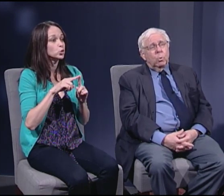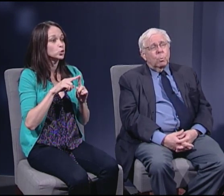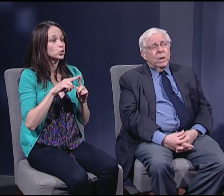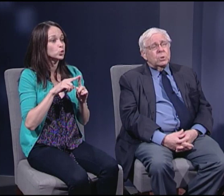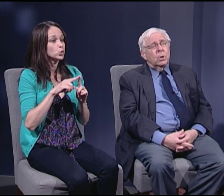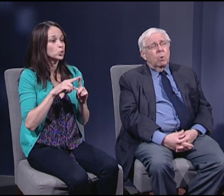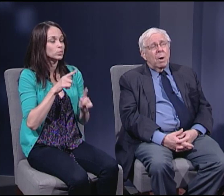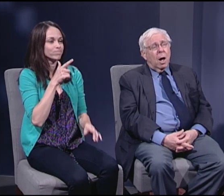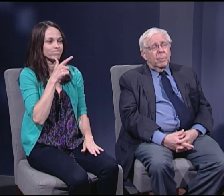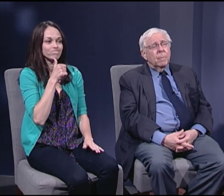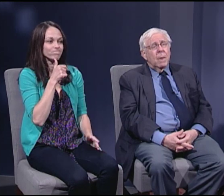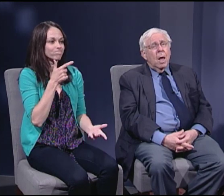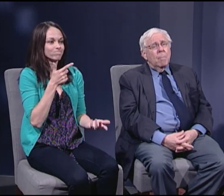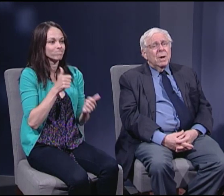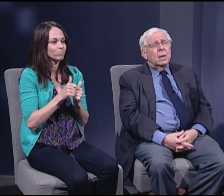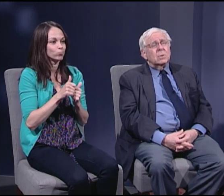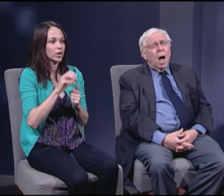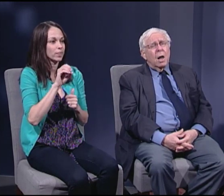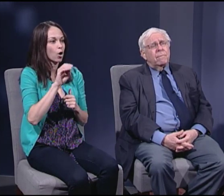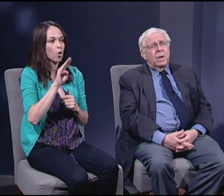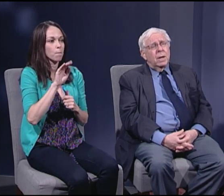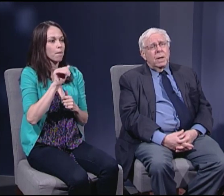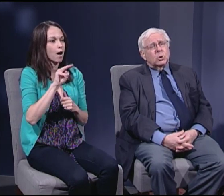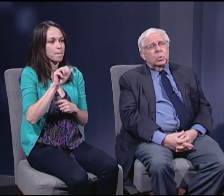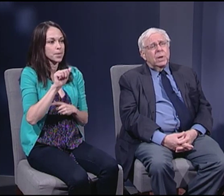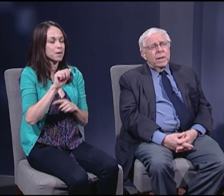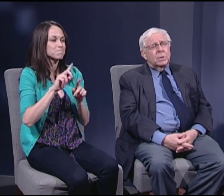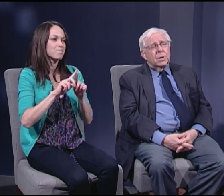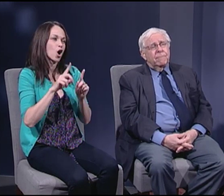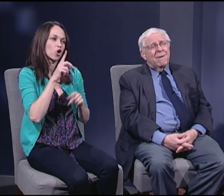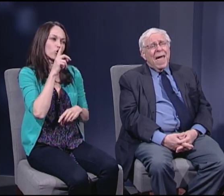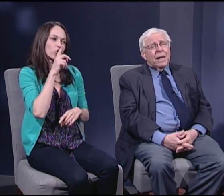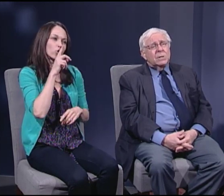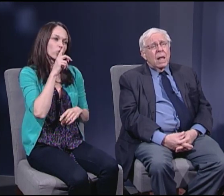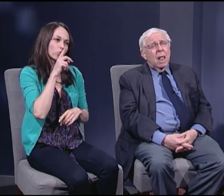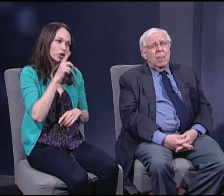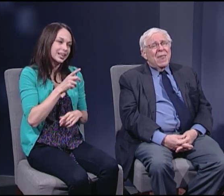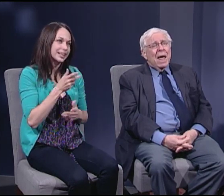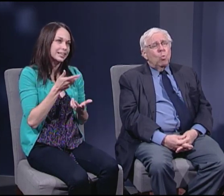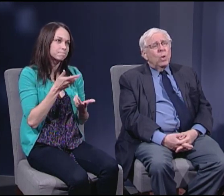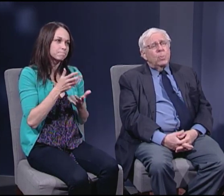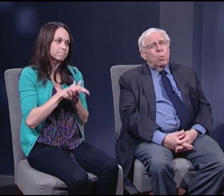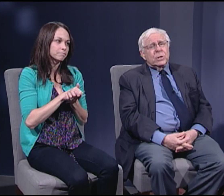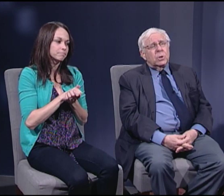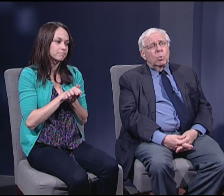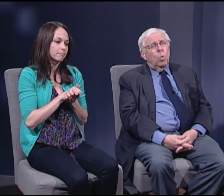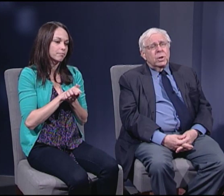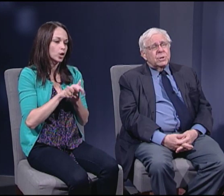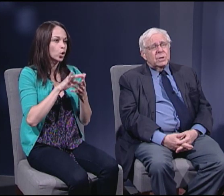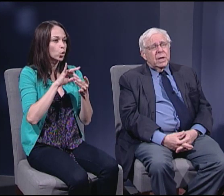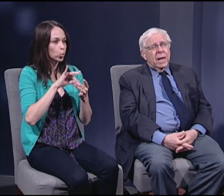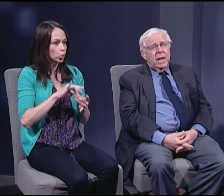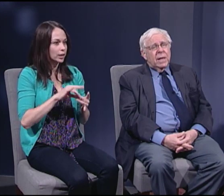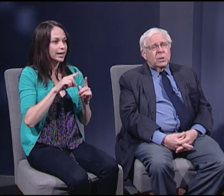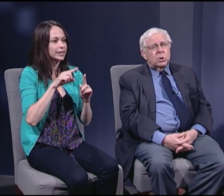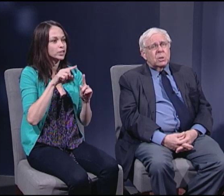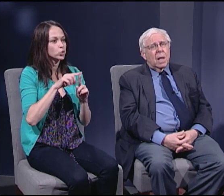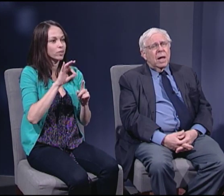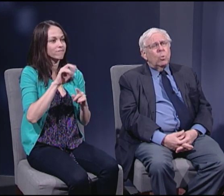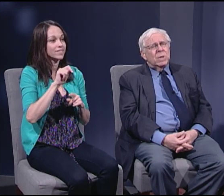with President Obama, but a lot of it is related to the fact that what the President wants is, I don't want